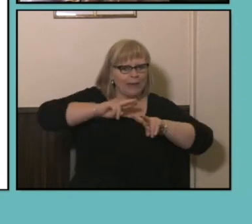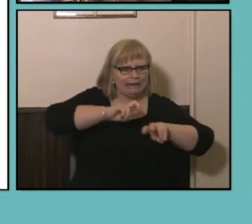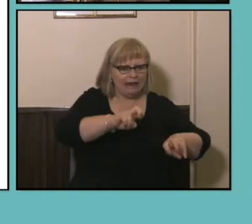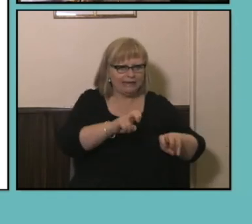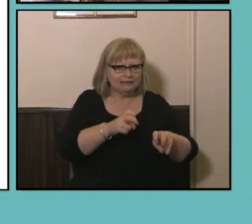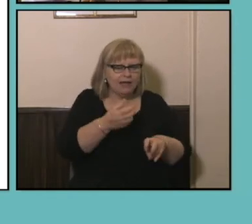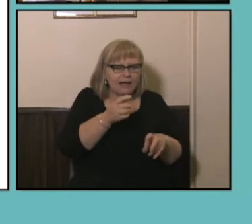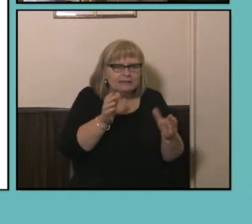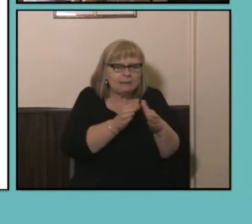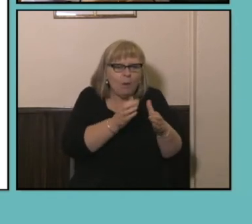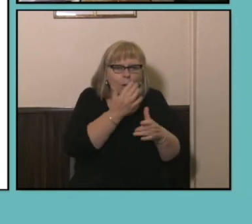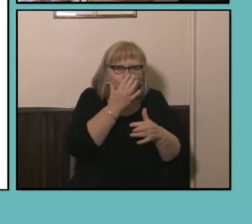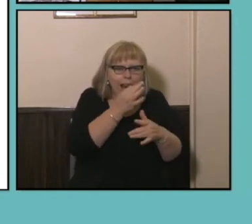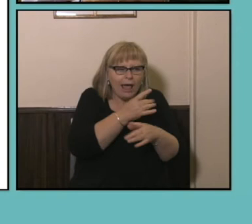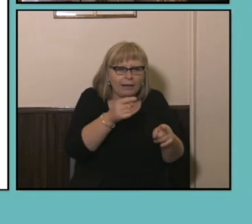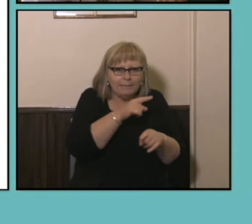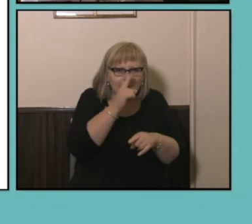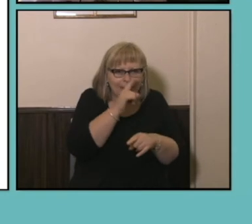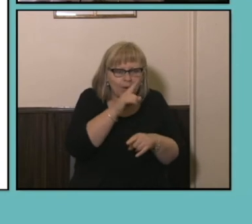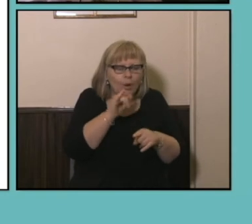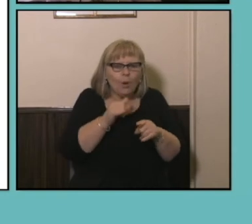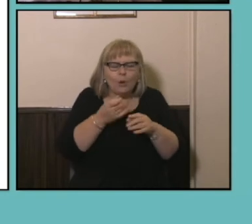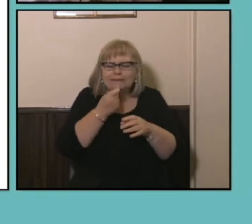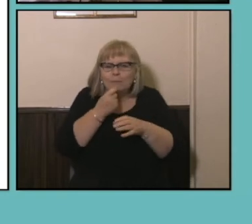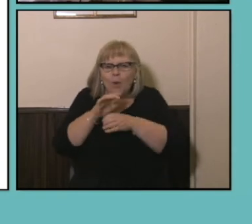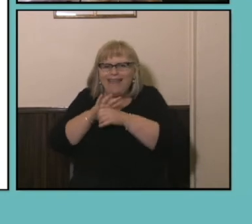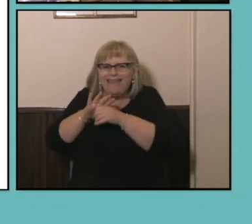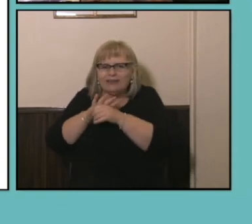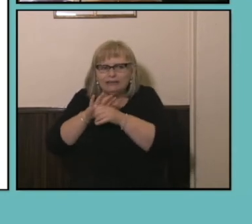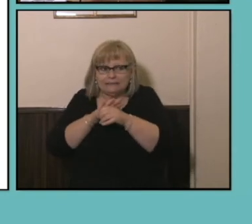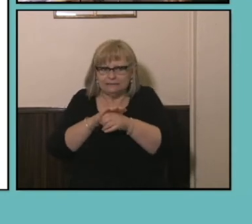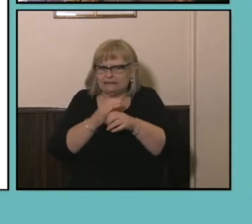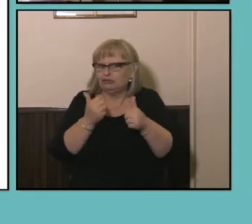populations or you know, small geographic areas as well we just simply don't have